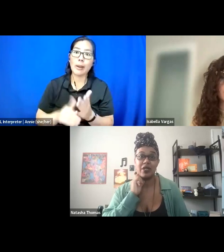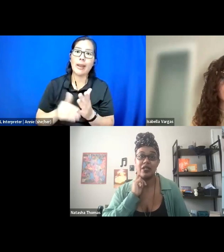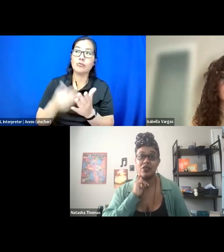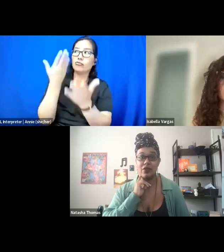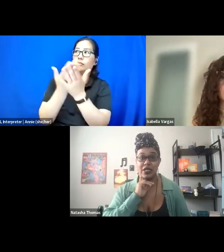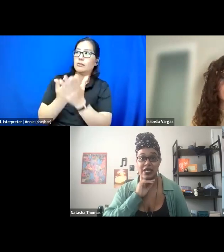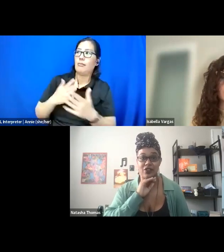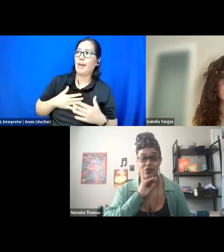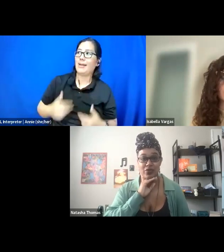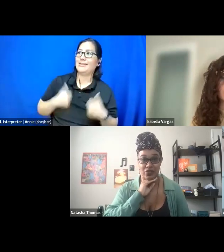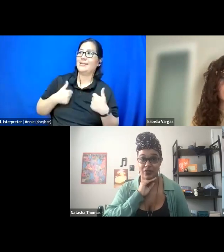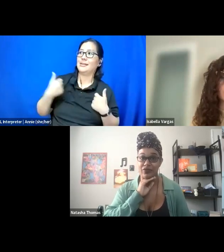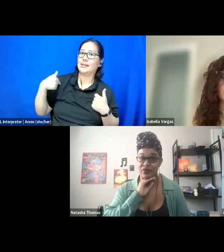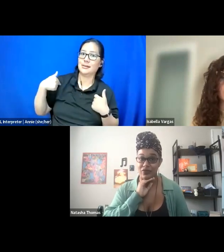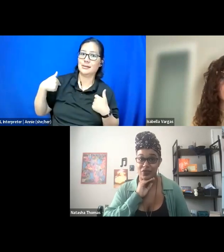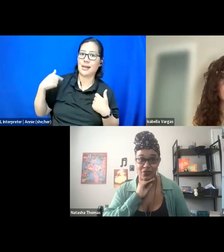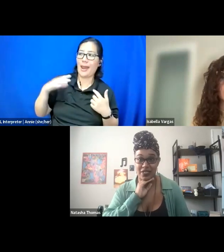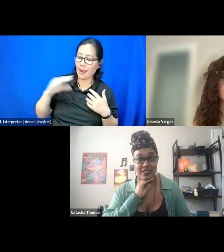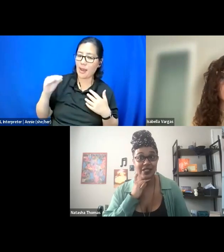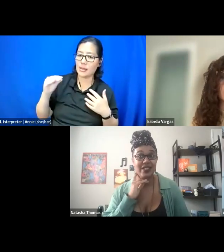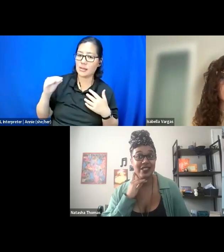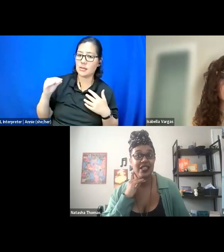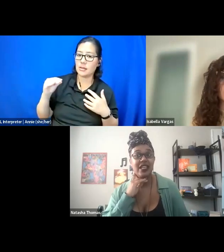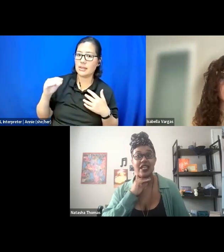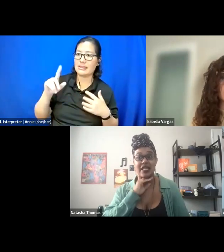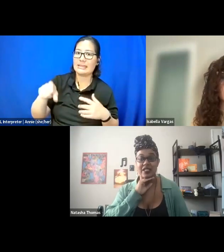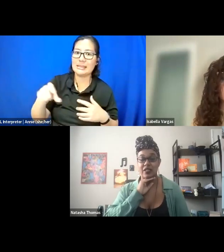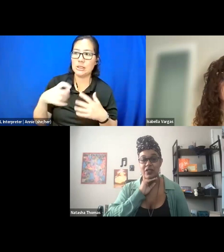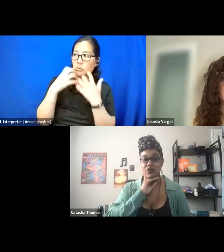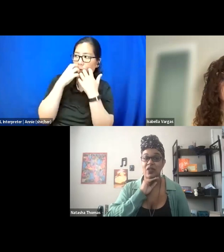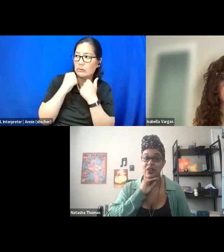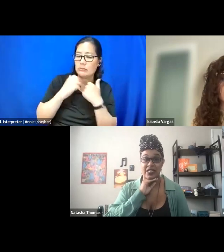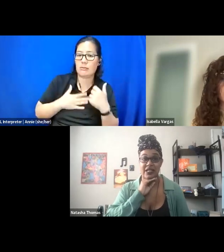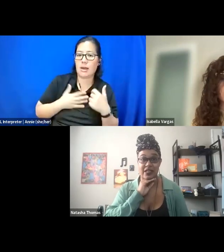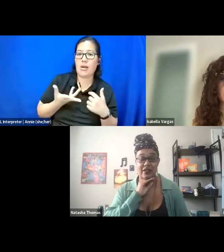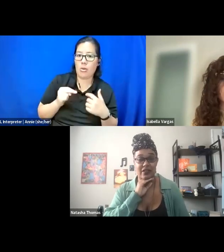but your need to preserve your own existence is very taxing.